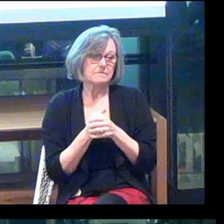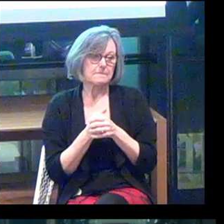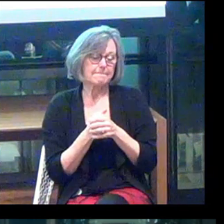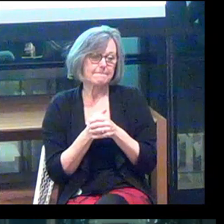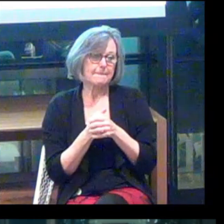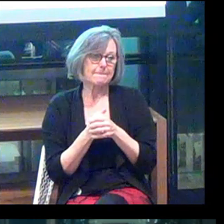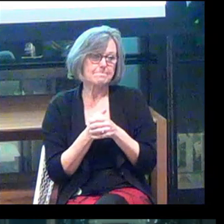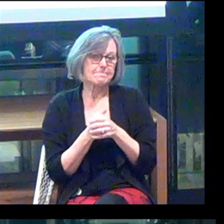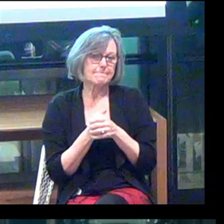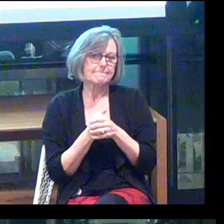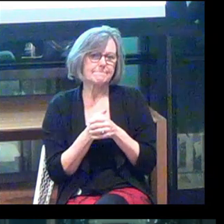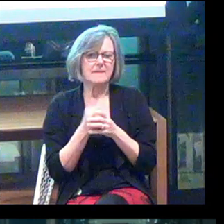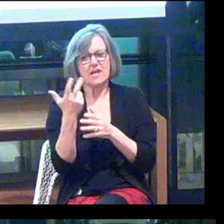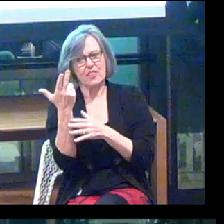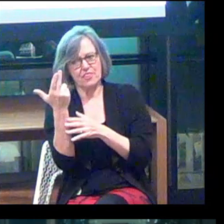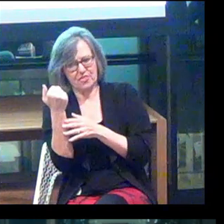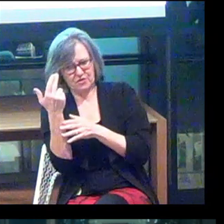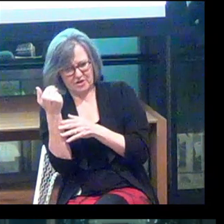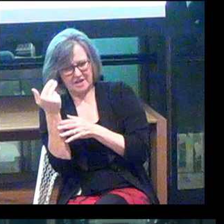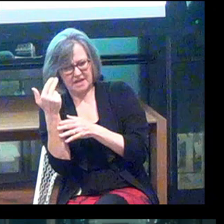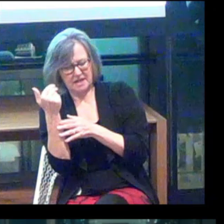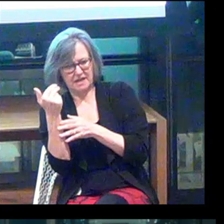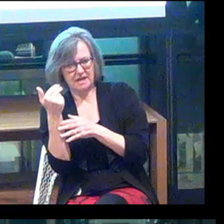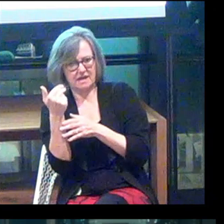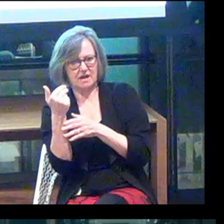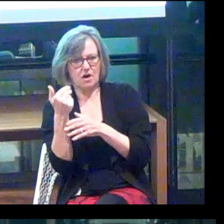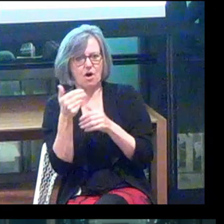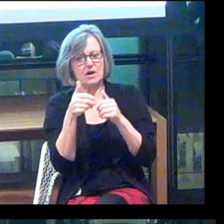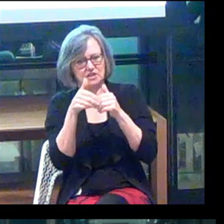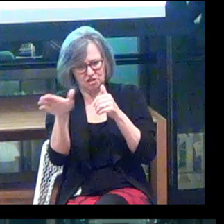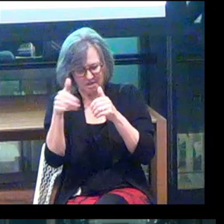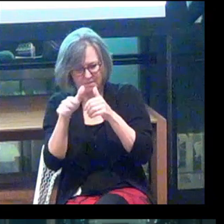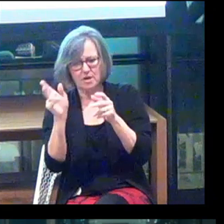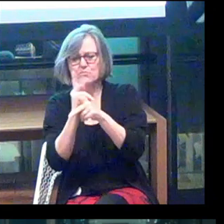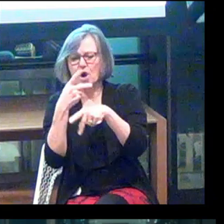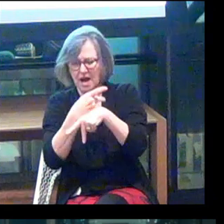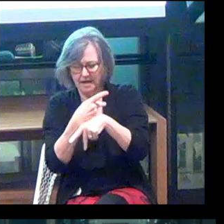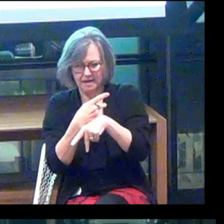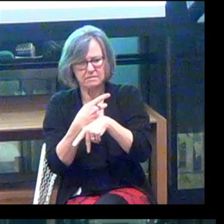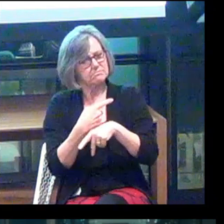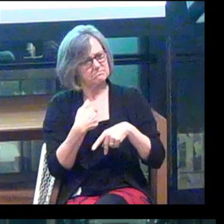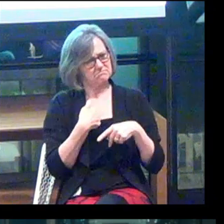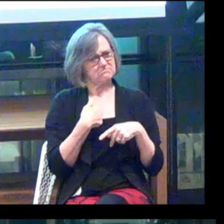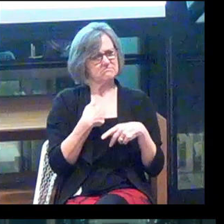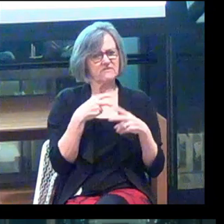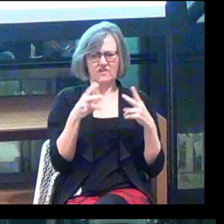And 13 of them are shipping a product. Which to me was very interesting.